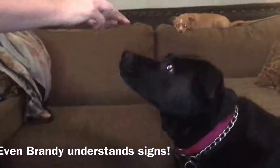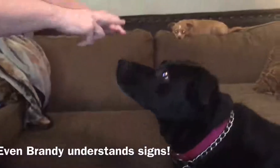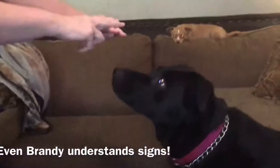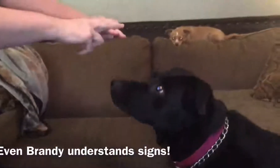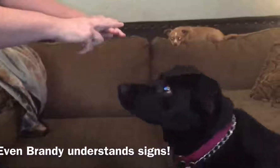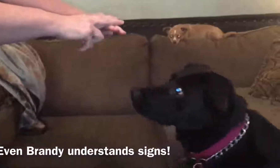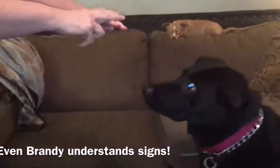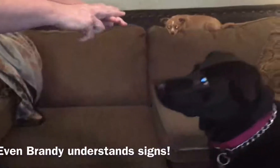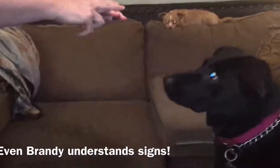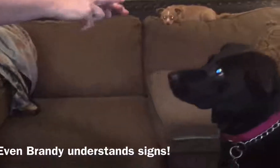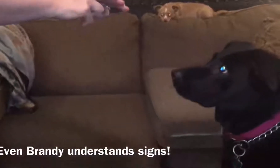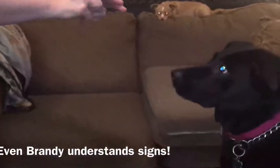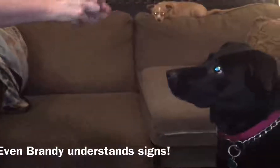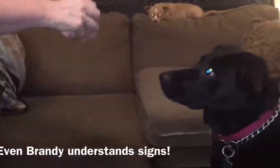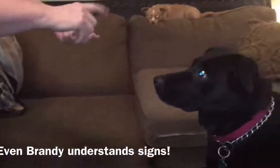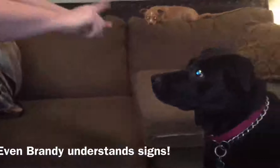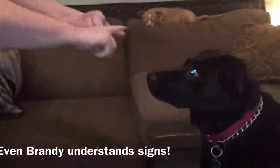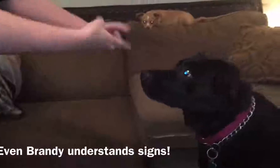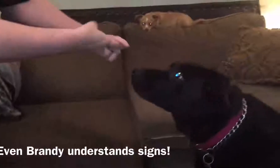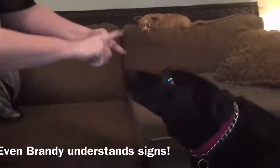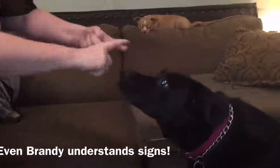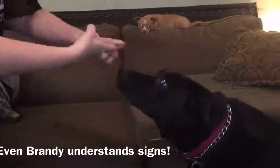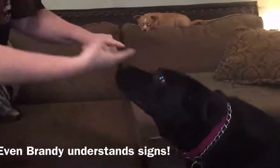sit friend